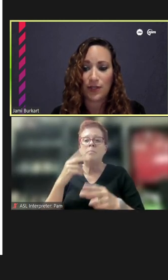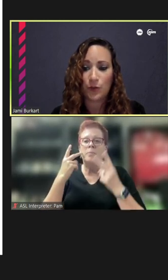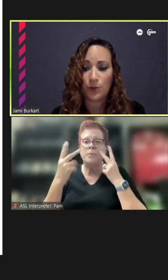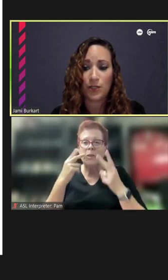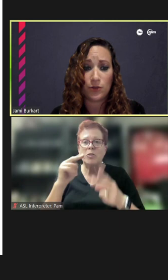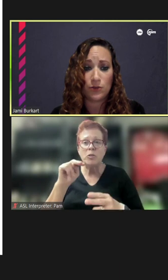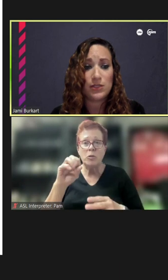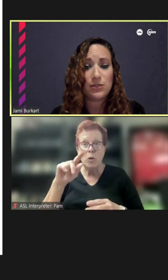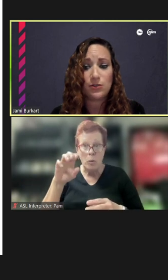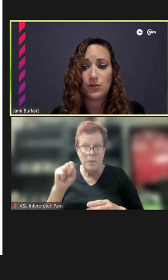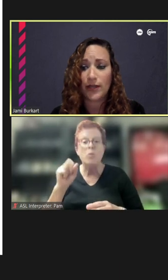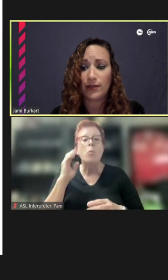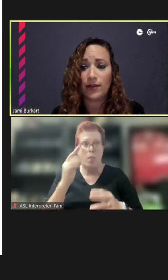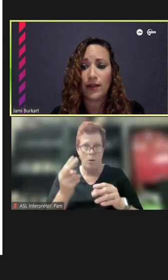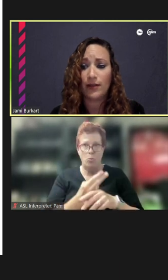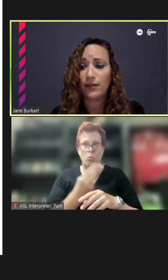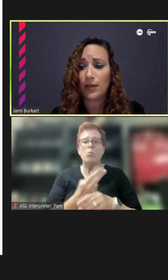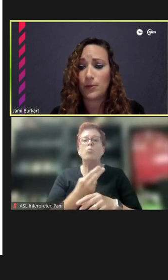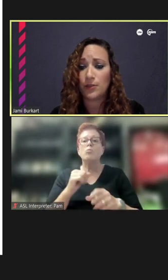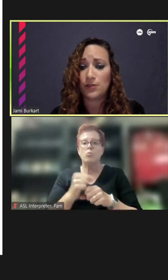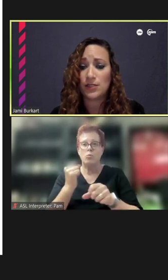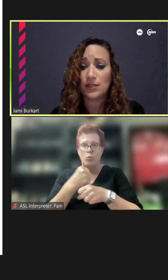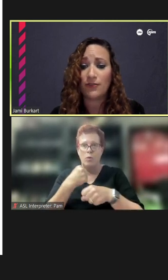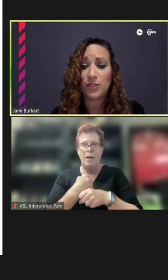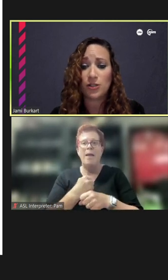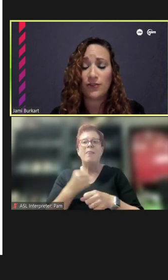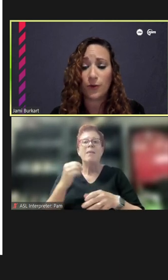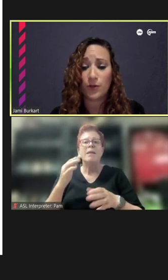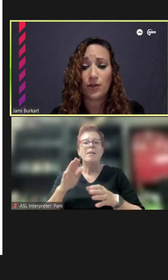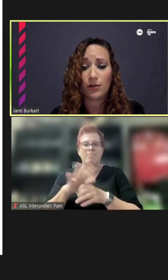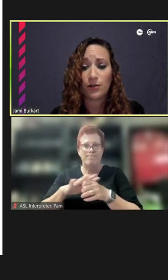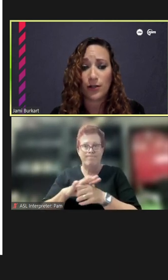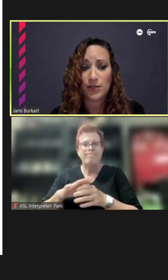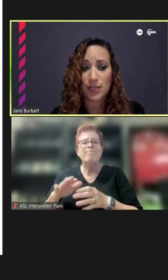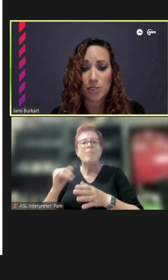will be used to create the Neighborhood Artistic Feature for the Argyle station,